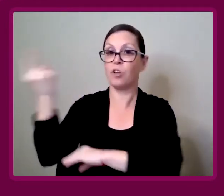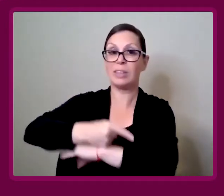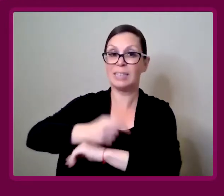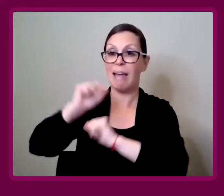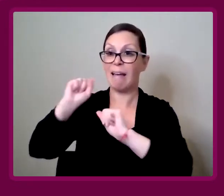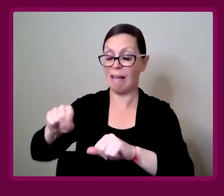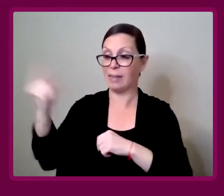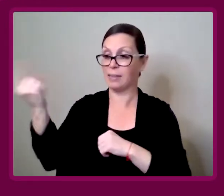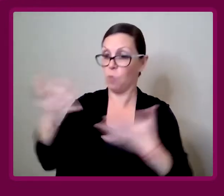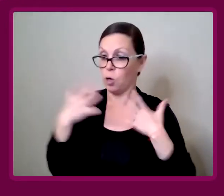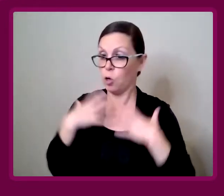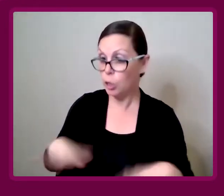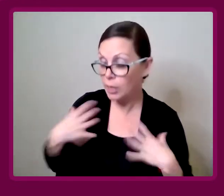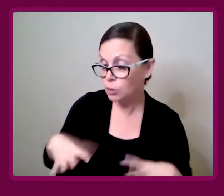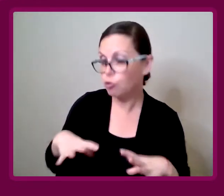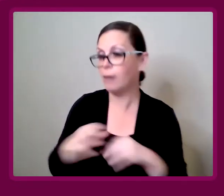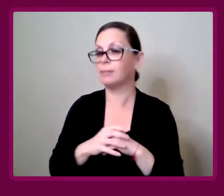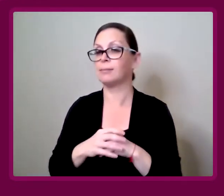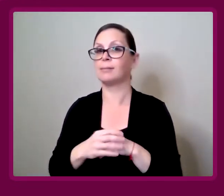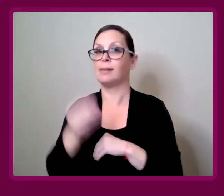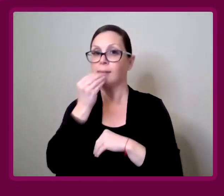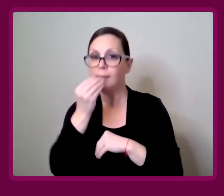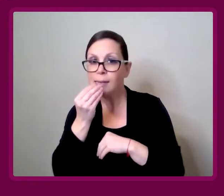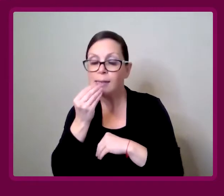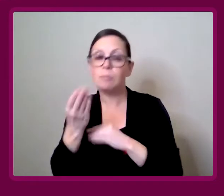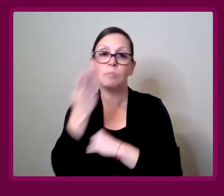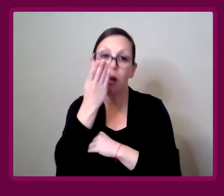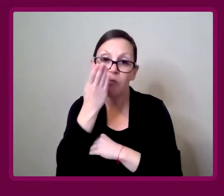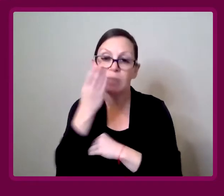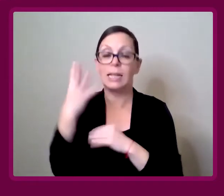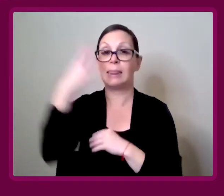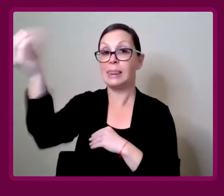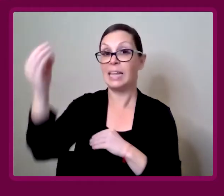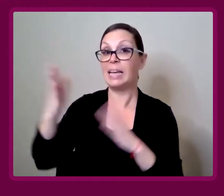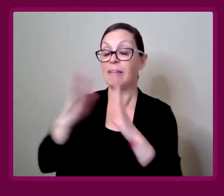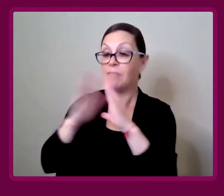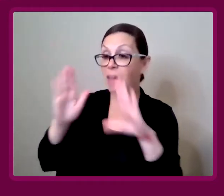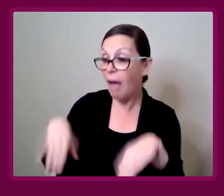Can they get dressed, and sort their breakfast out? Get out of the house?